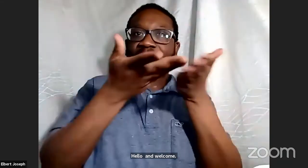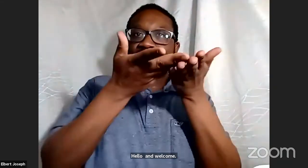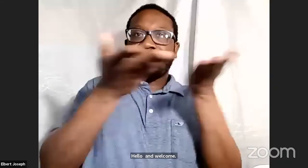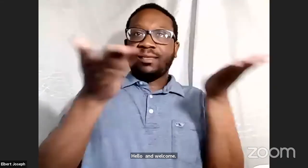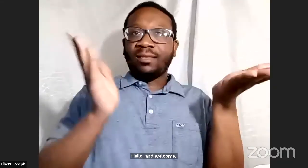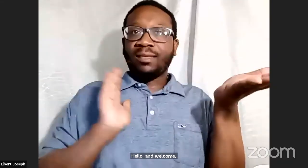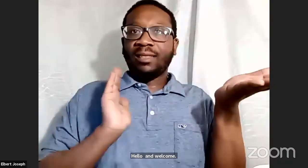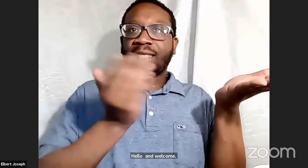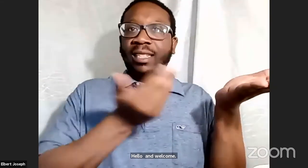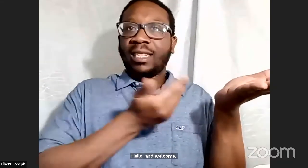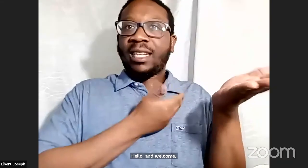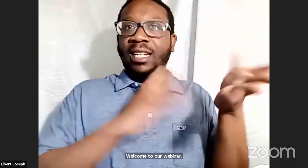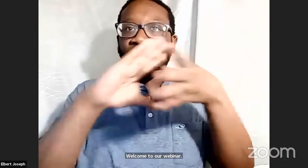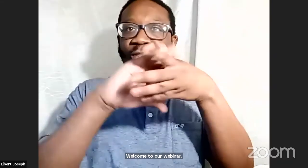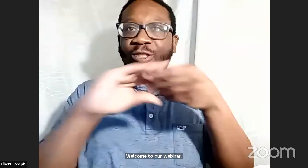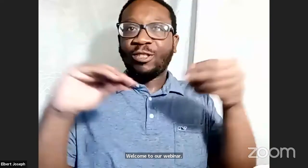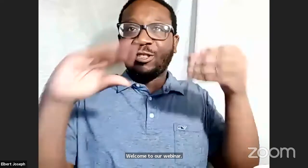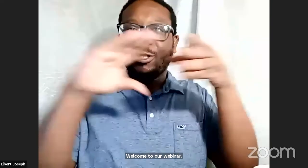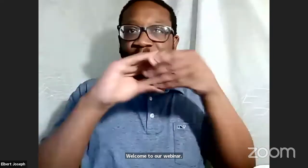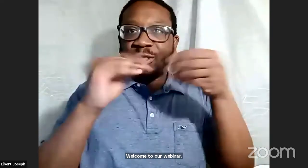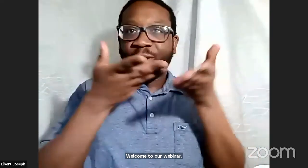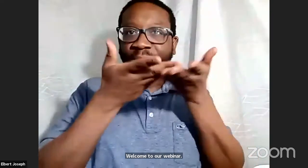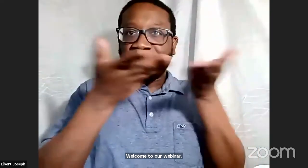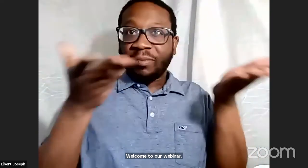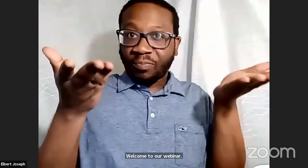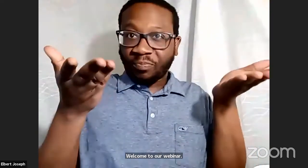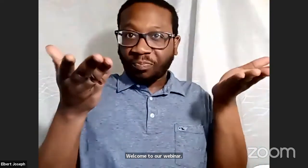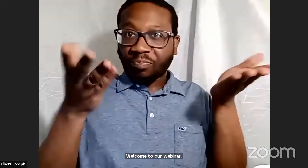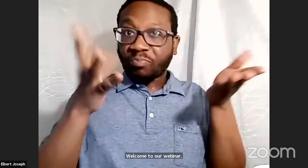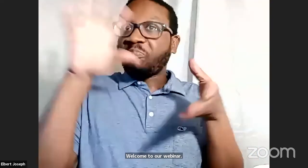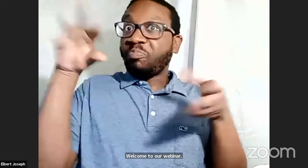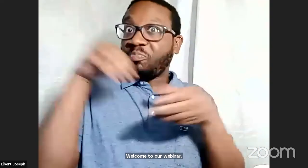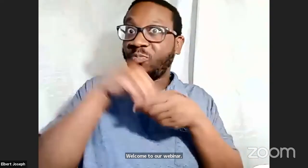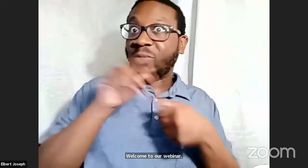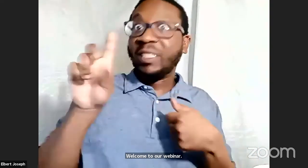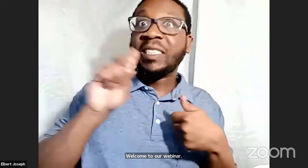The webinar is titled Disability Representation in Storytelling.